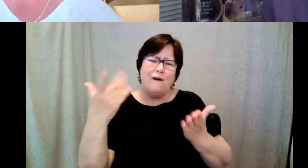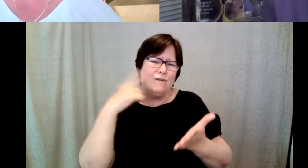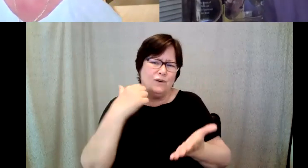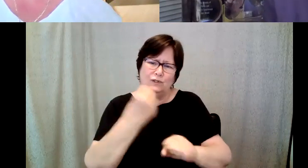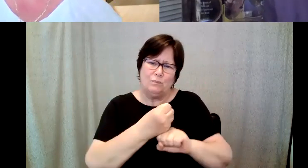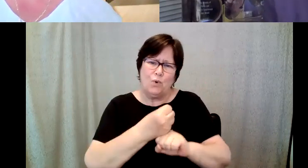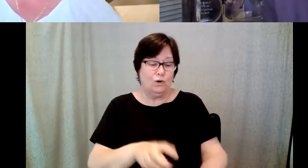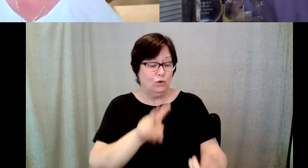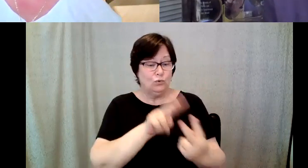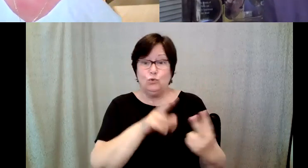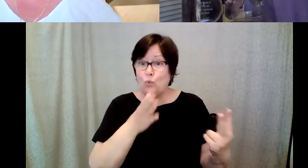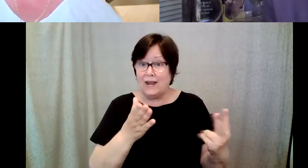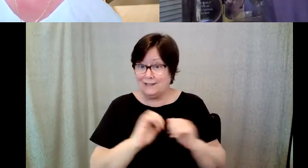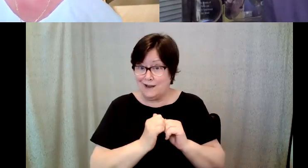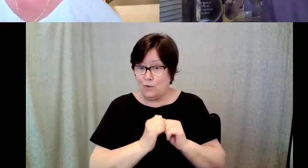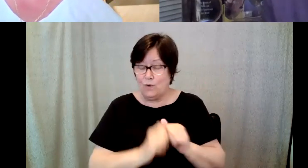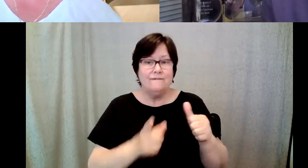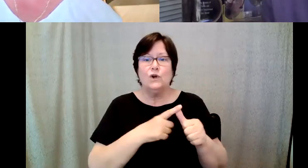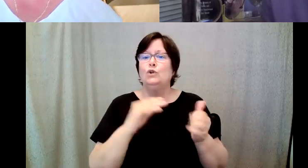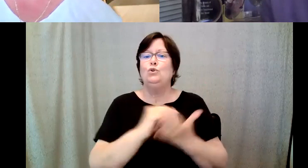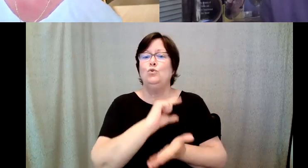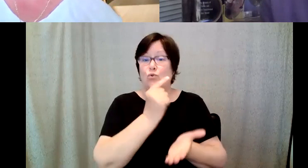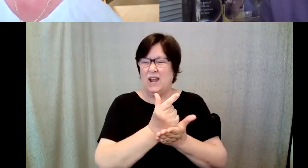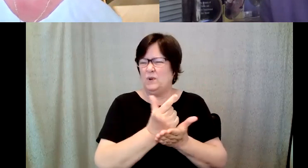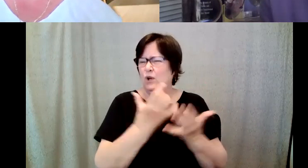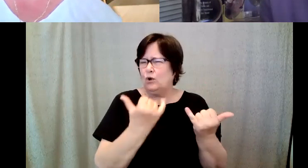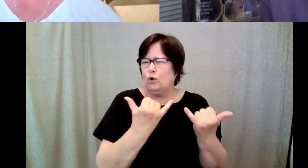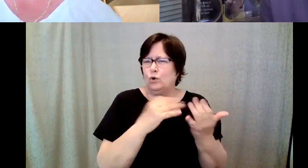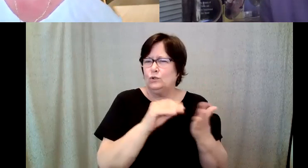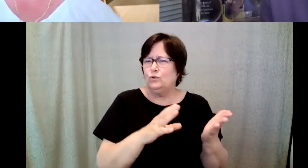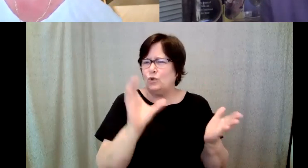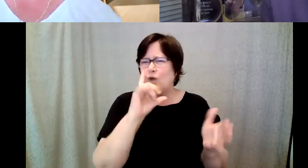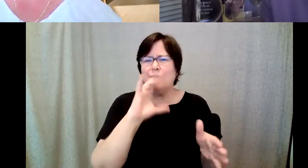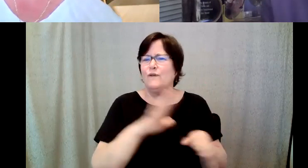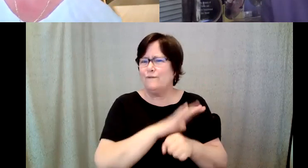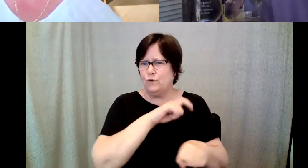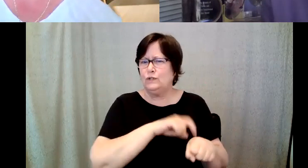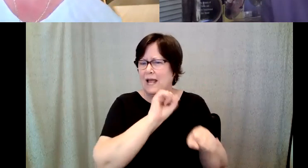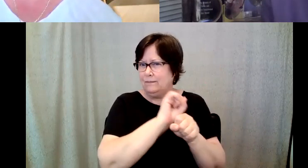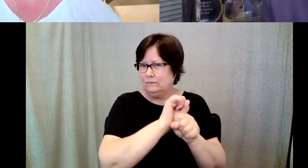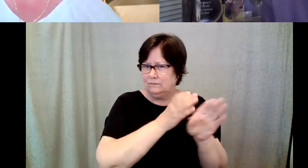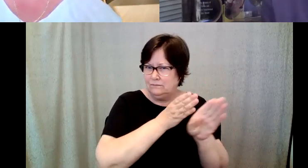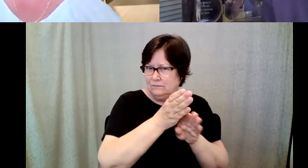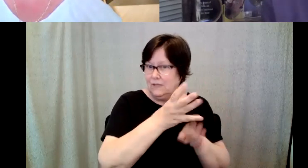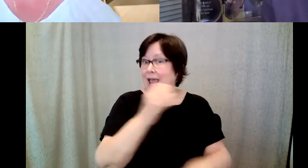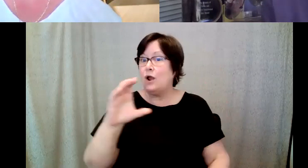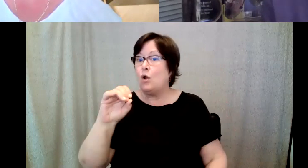Kelly Redder: First, our new graduates and parents students are seeking positions for full time careers and co-ops, if your company is hiring.